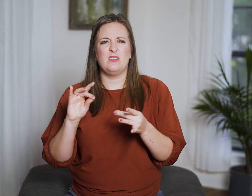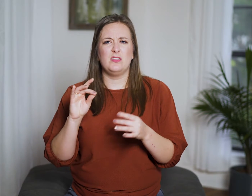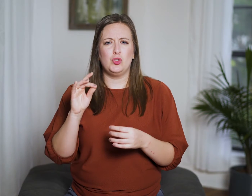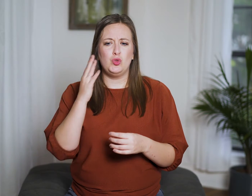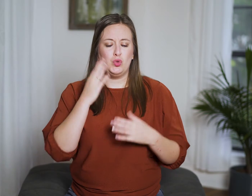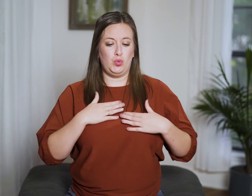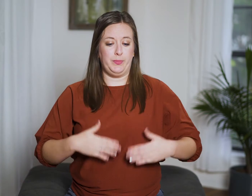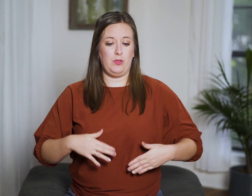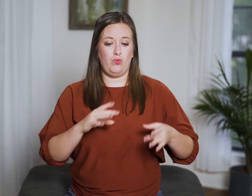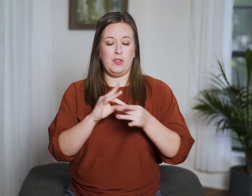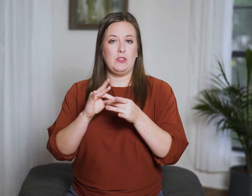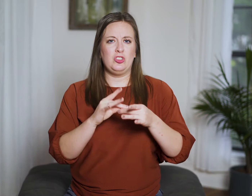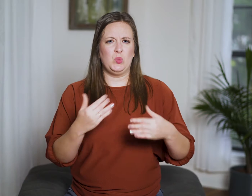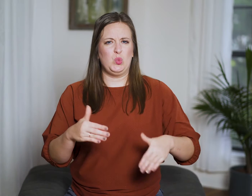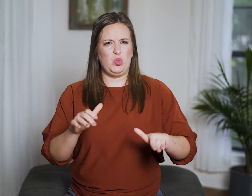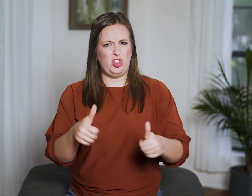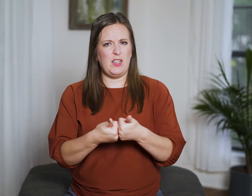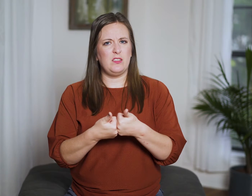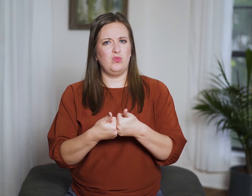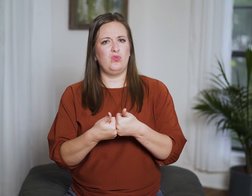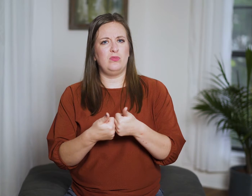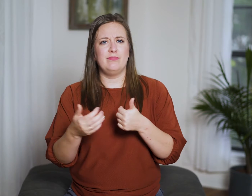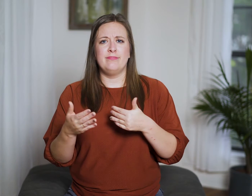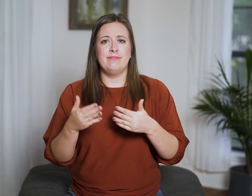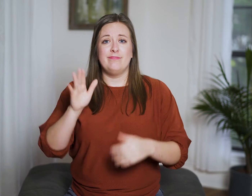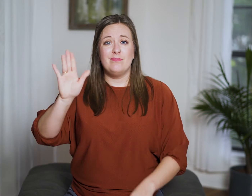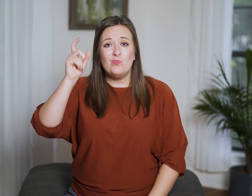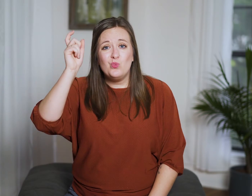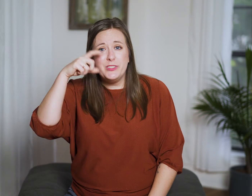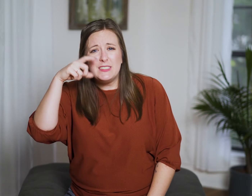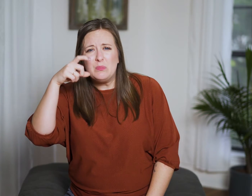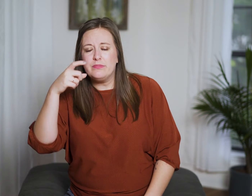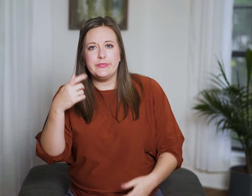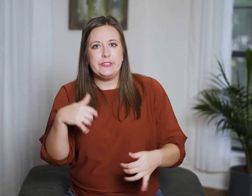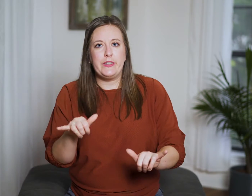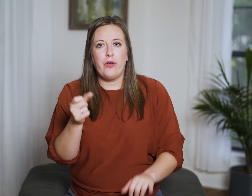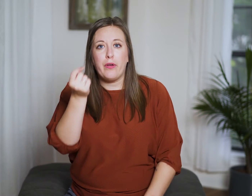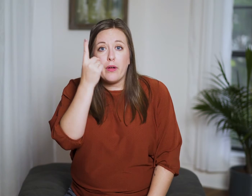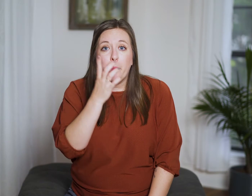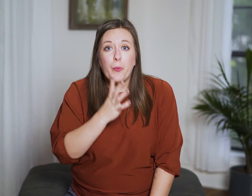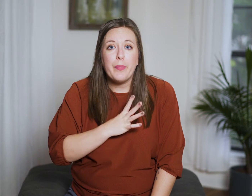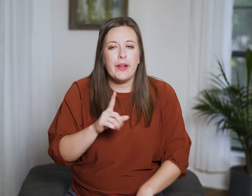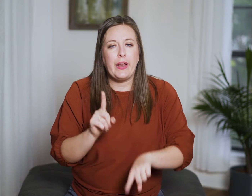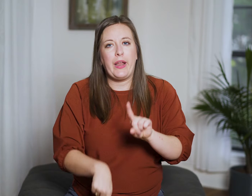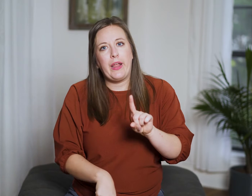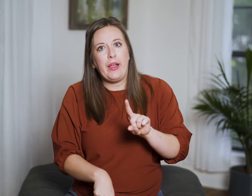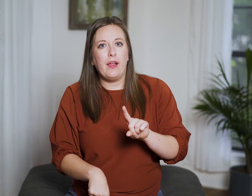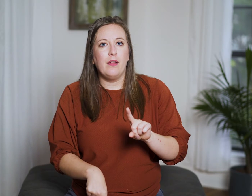how challenging human relationships can be. Even with all his wisdom, he can’t seem to comprehend women at all.